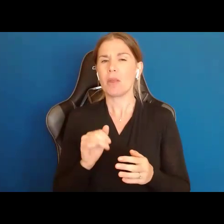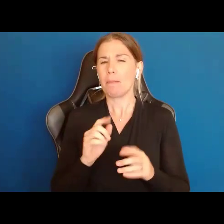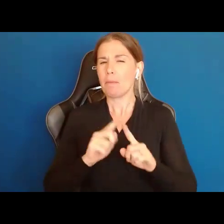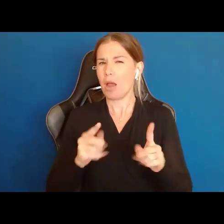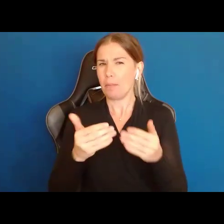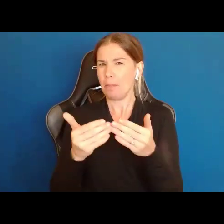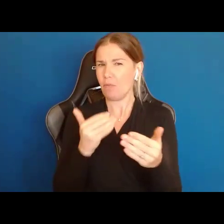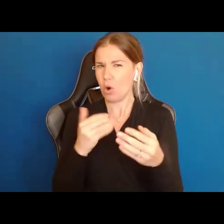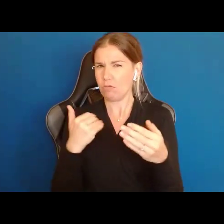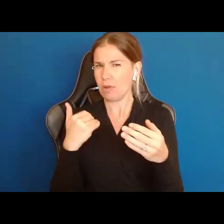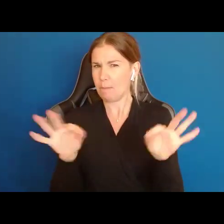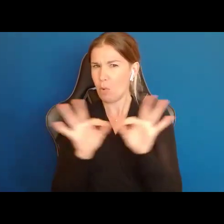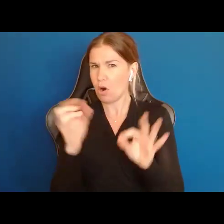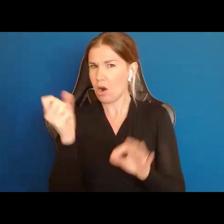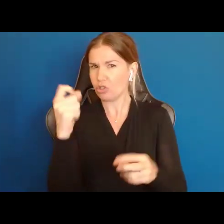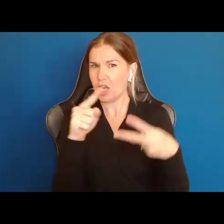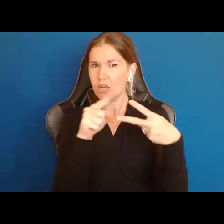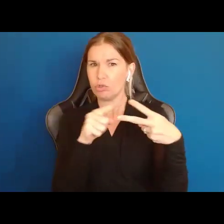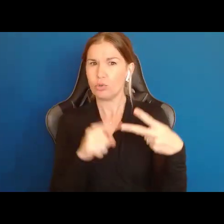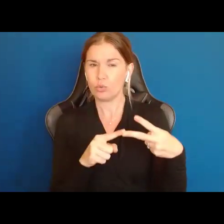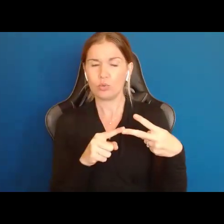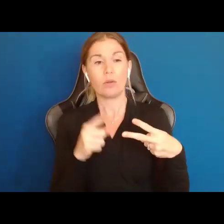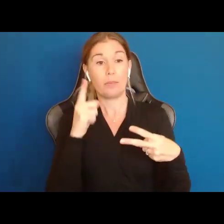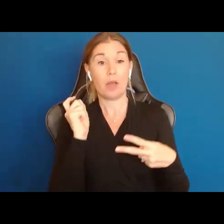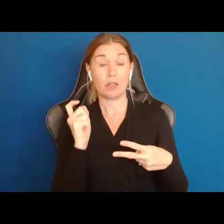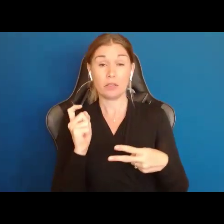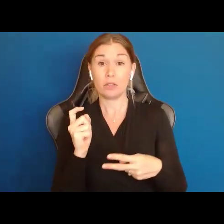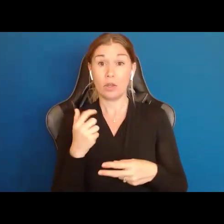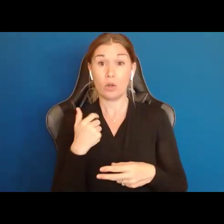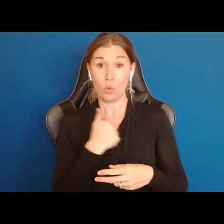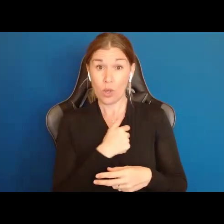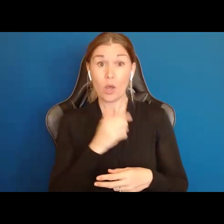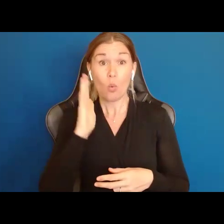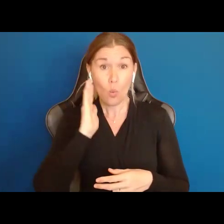that we understand from the beginning. Because while we are going to talk about Supported